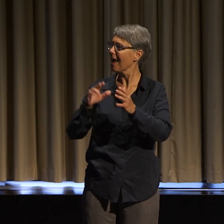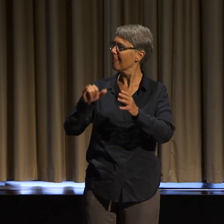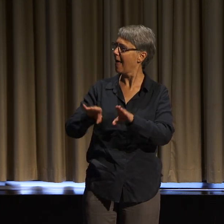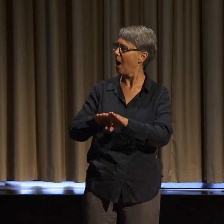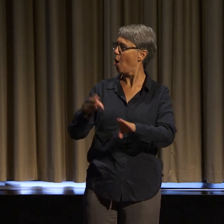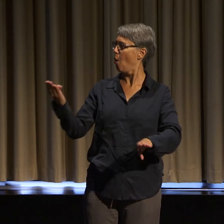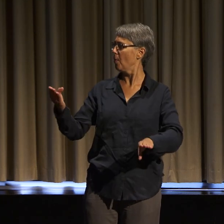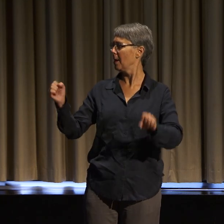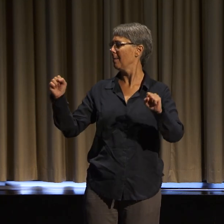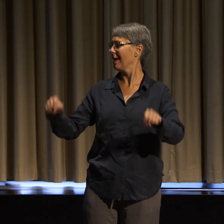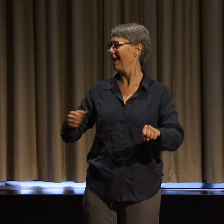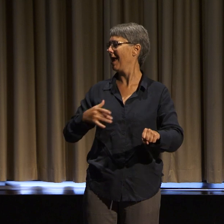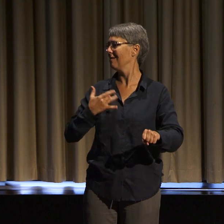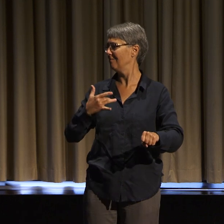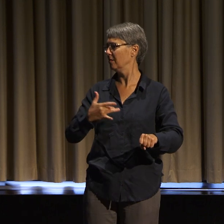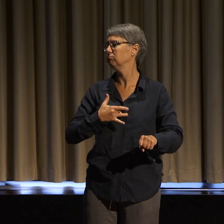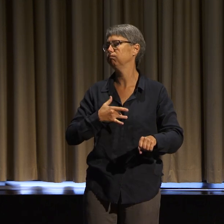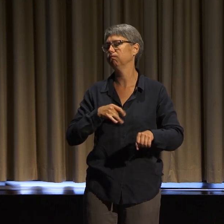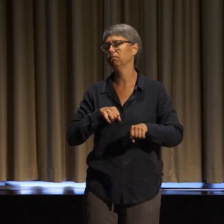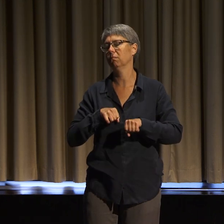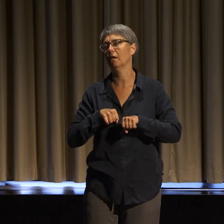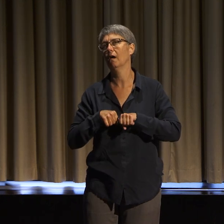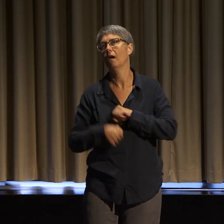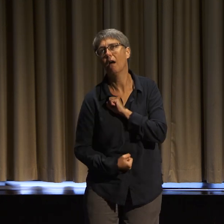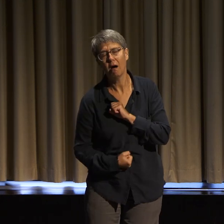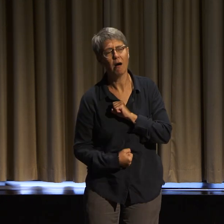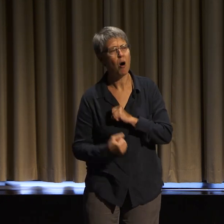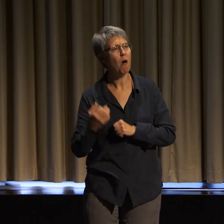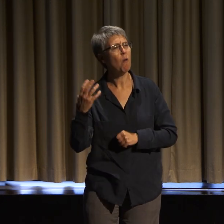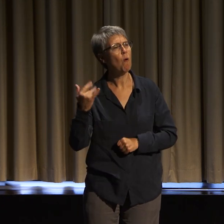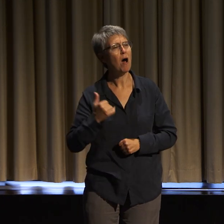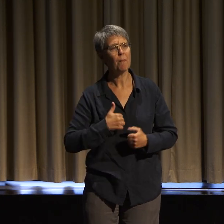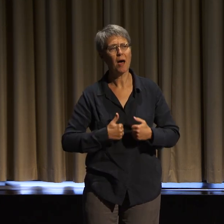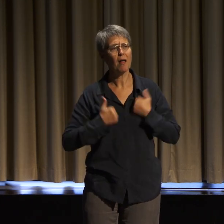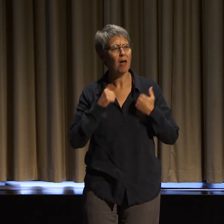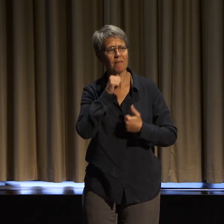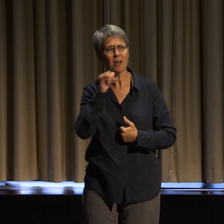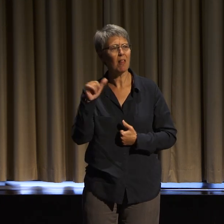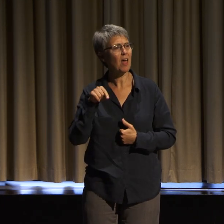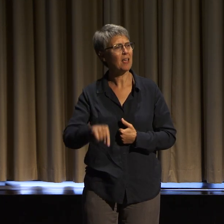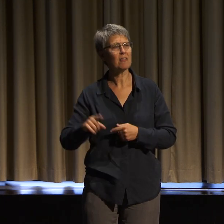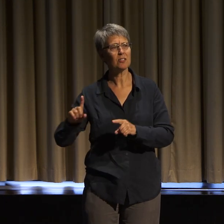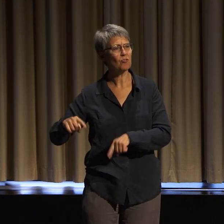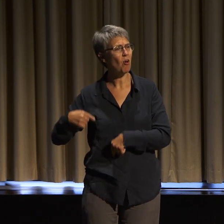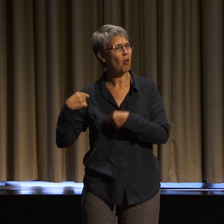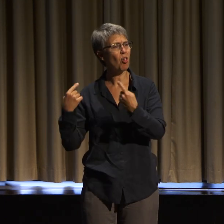but the ways that we wish our lives could have been, for the spaces that we wish could have existed.